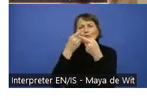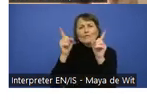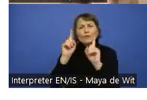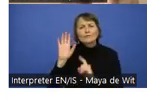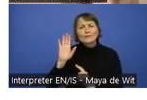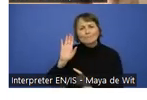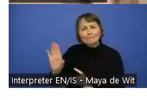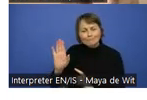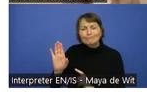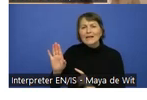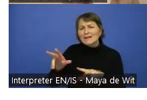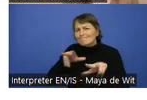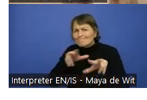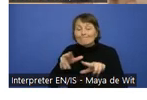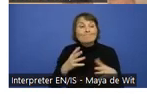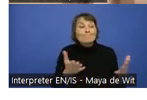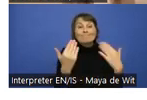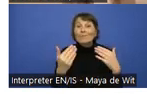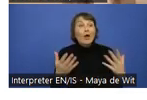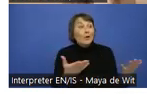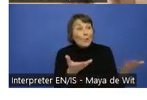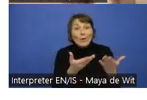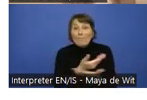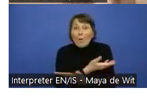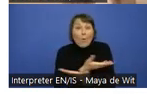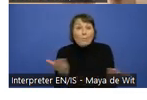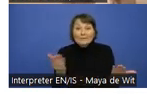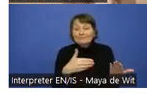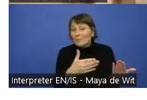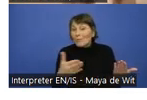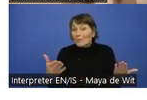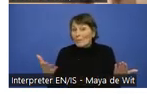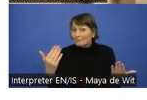And it is actually a drop in that has a connection to one of the first real events, I believe,